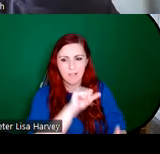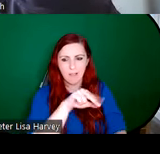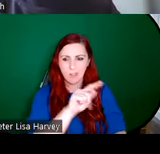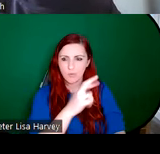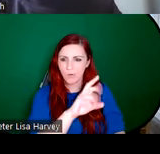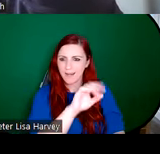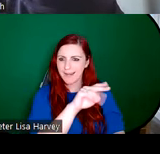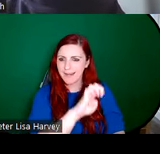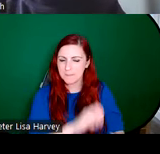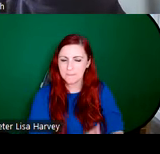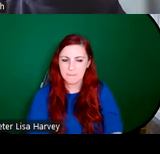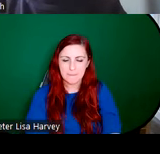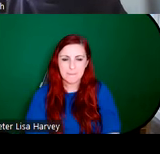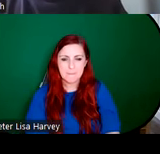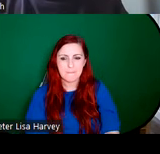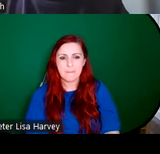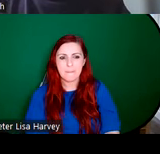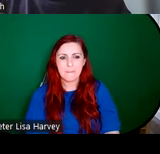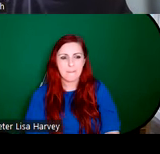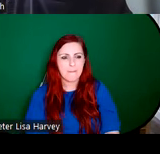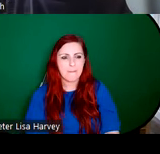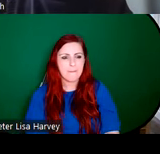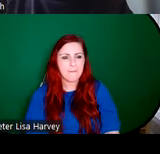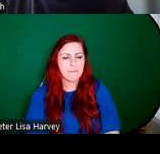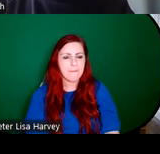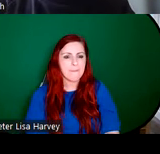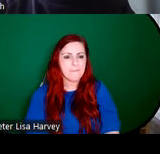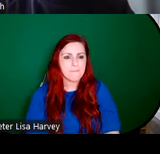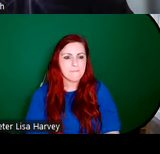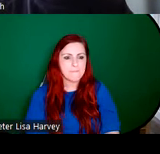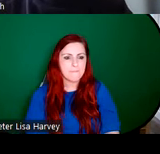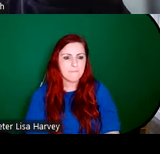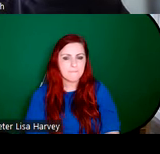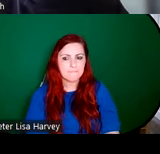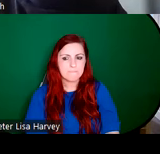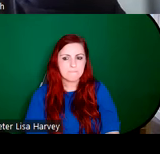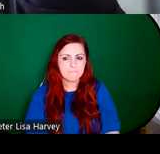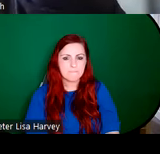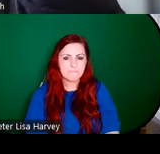and individuality of An Túr Ghloine's designs. So the the chief rival for An Túr